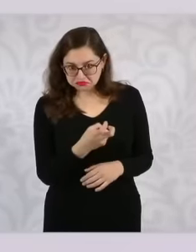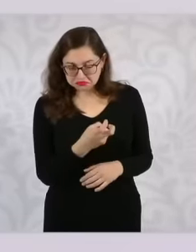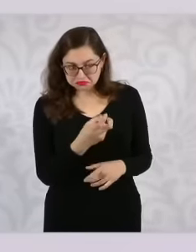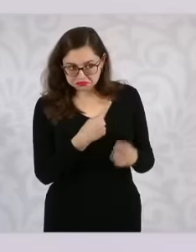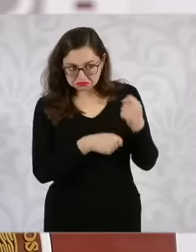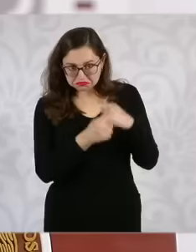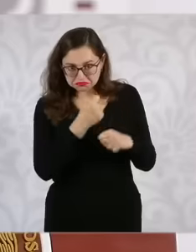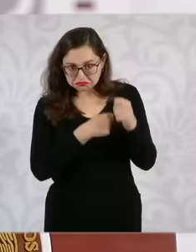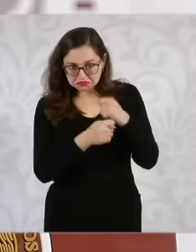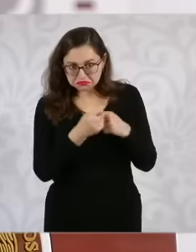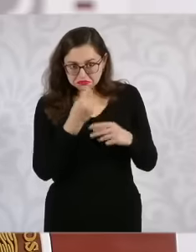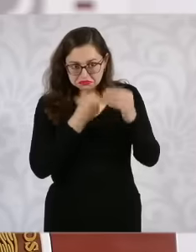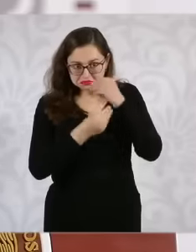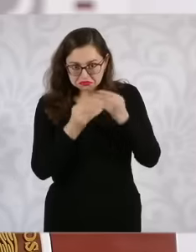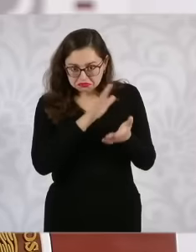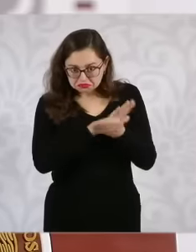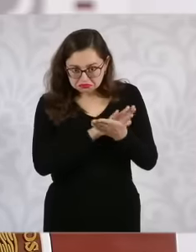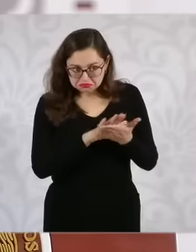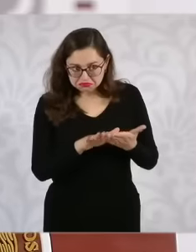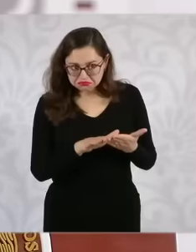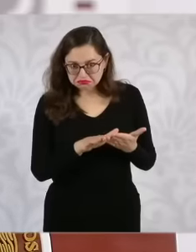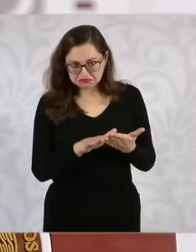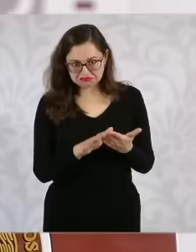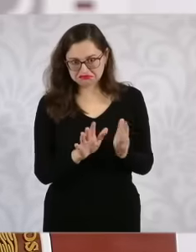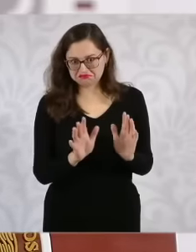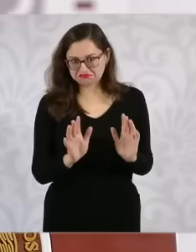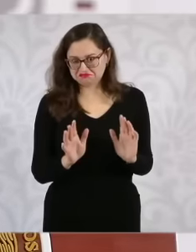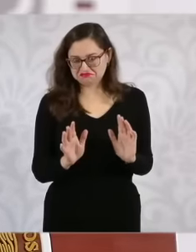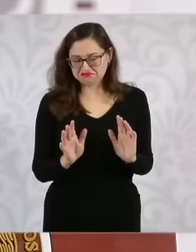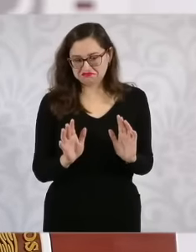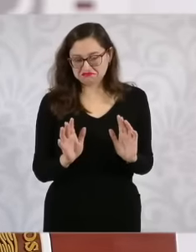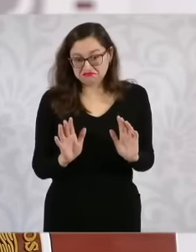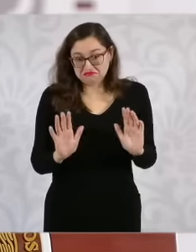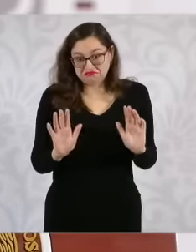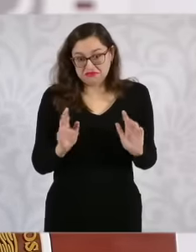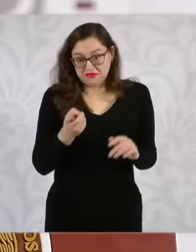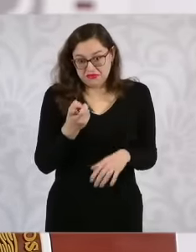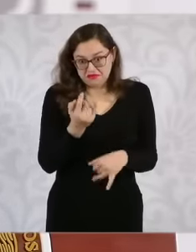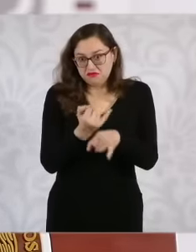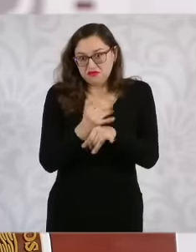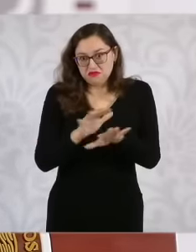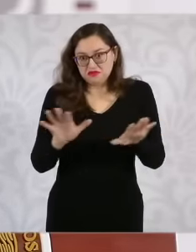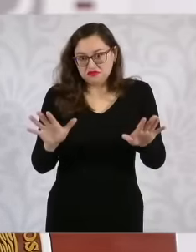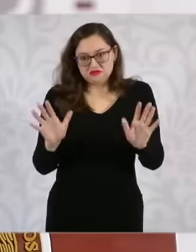ways that's why today the security cabinet is going to meet with the governor also to be able to